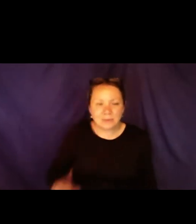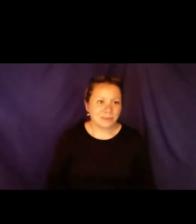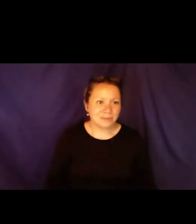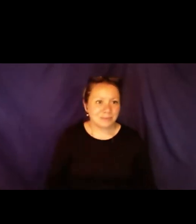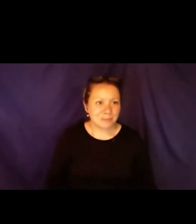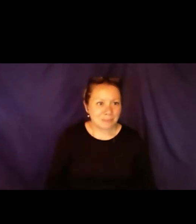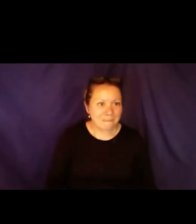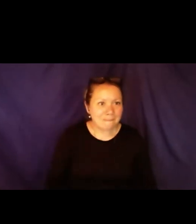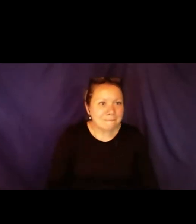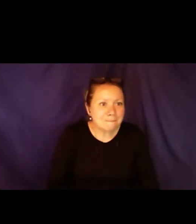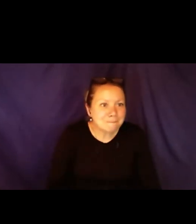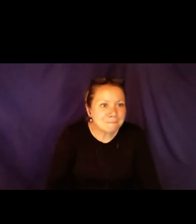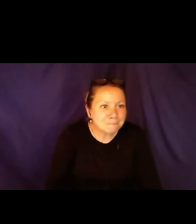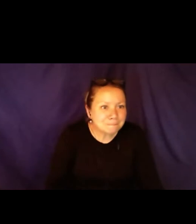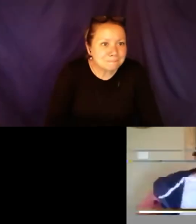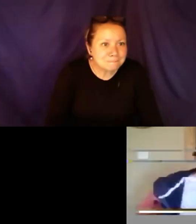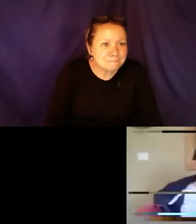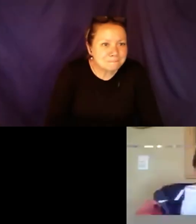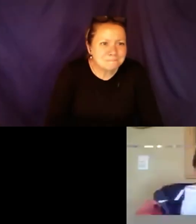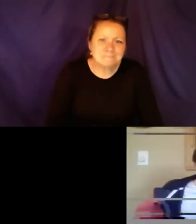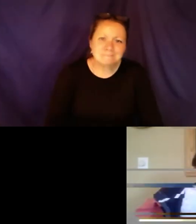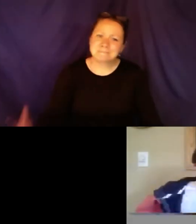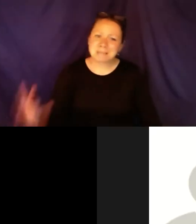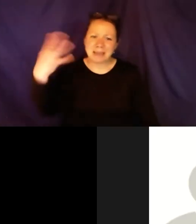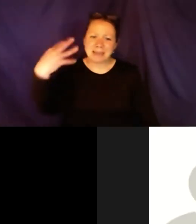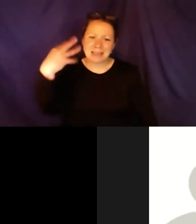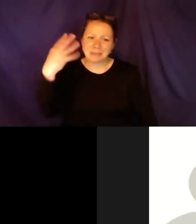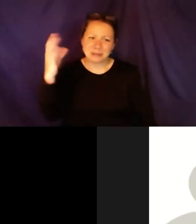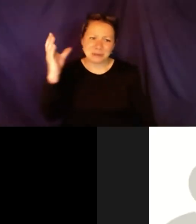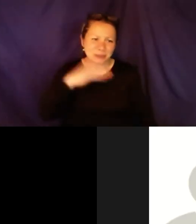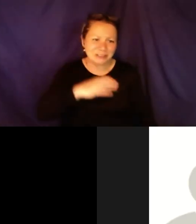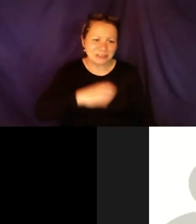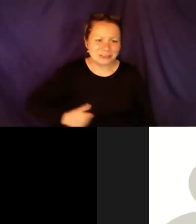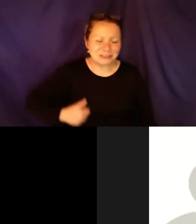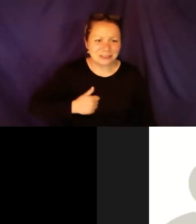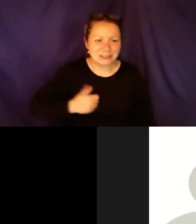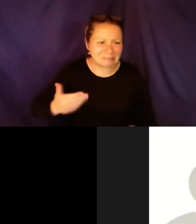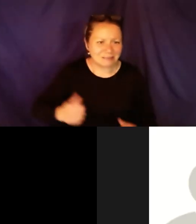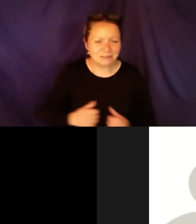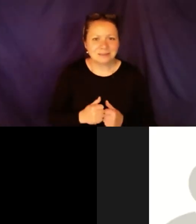Helena. >> Sefakor: Hannah, please share your story. Thank you for that,